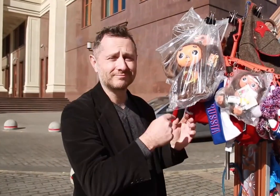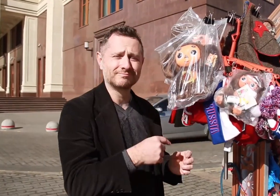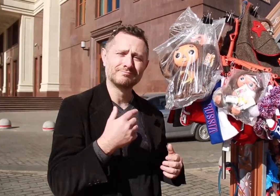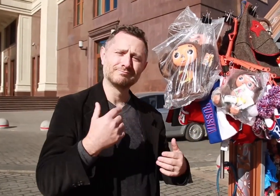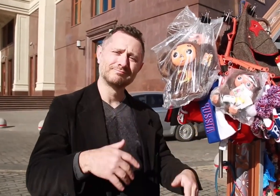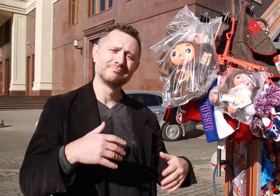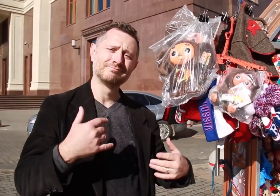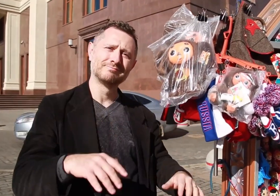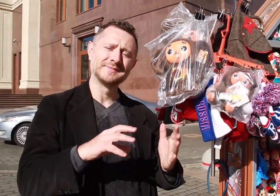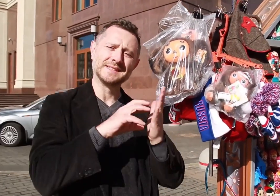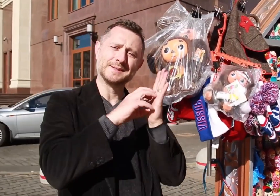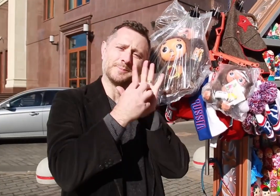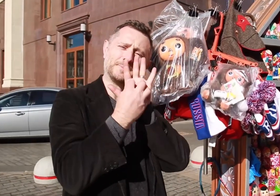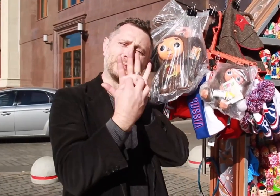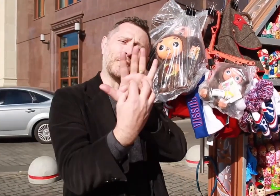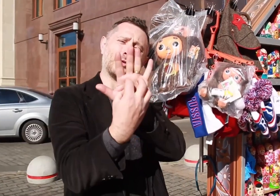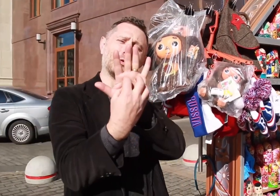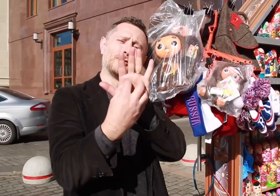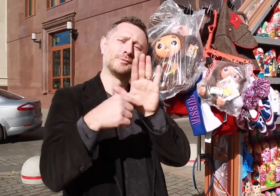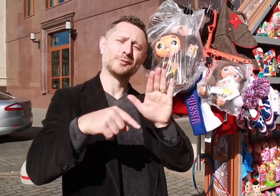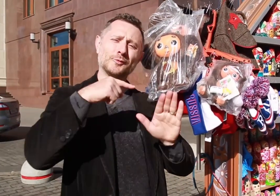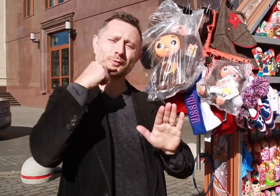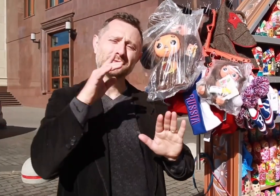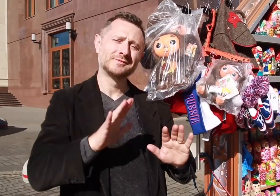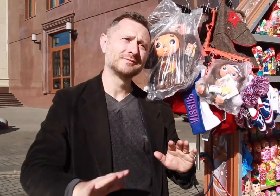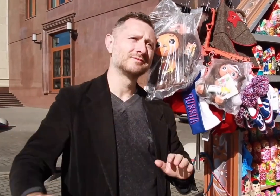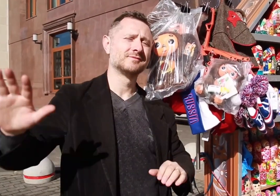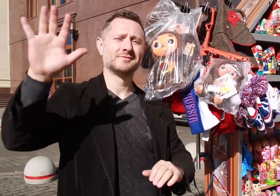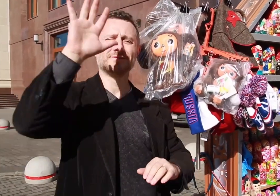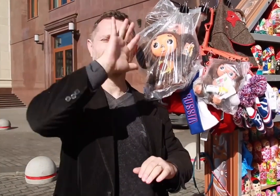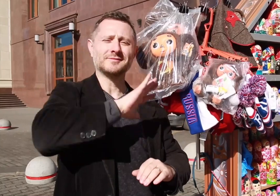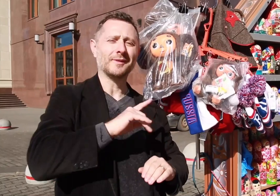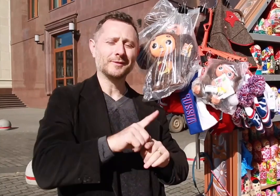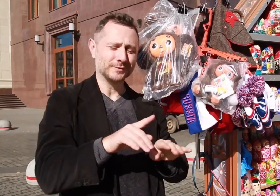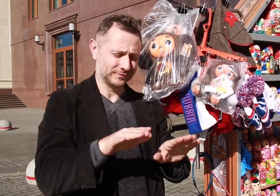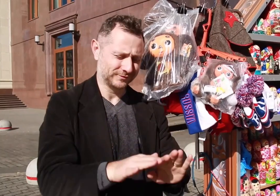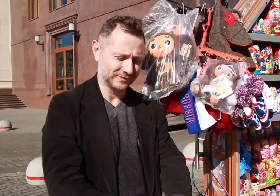This cartoon character is well-known to Russian children,